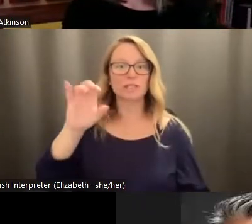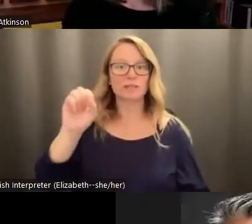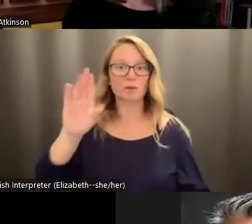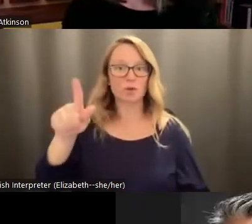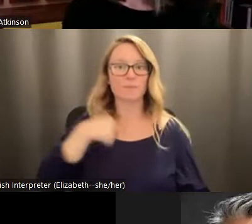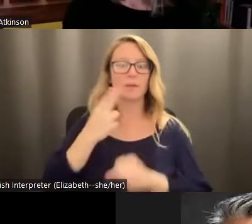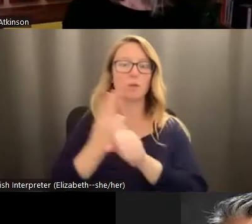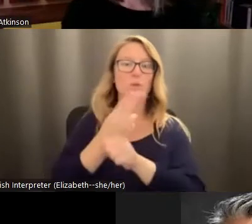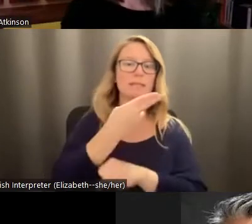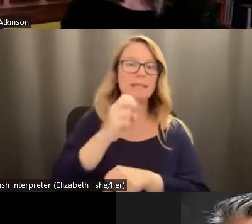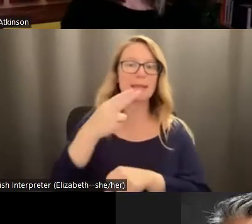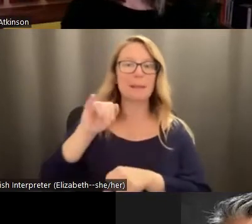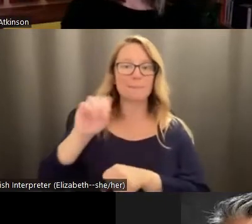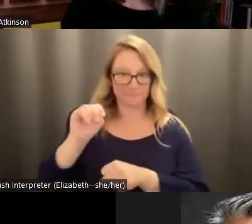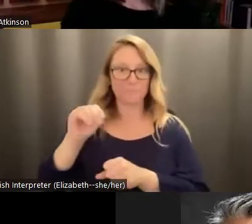of the student leaders for the social workers for environmental